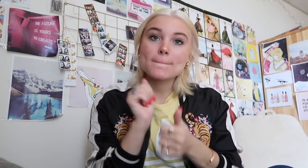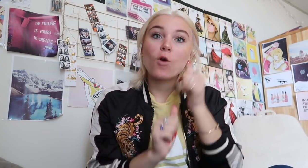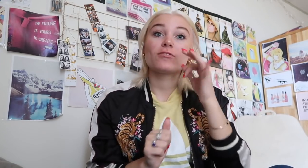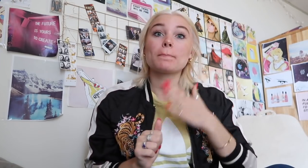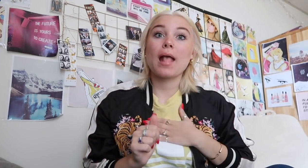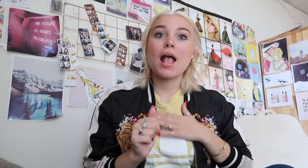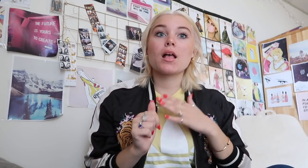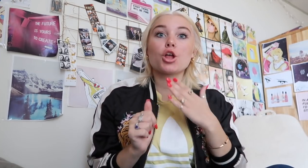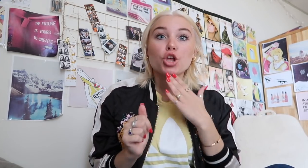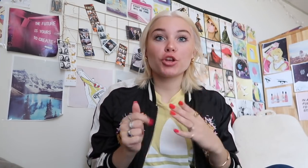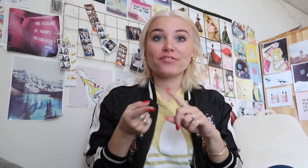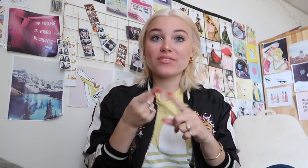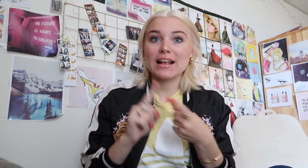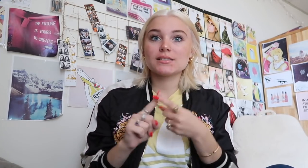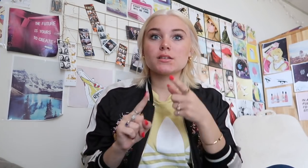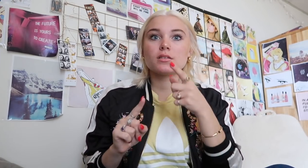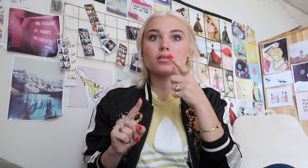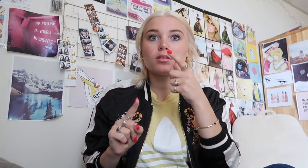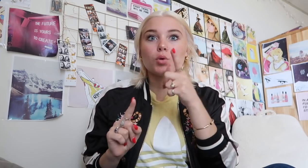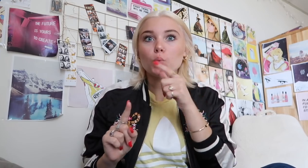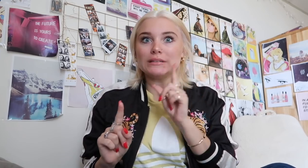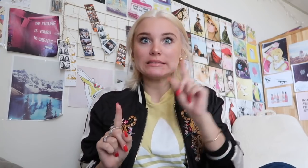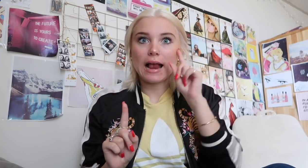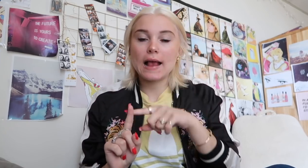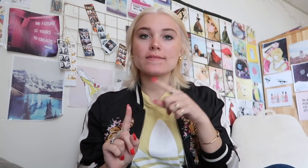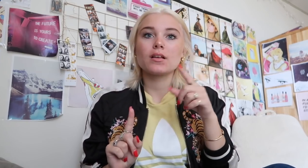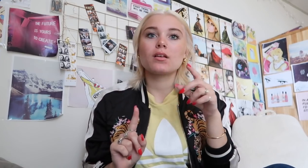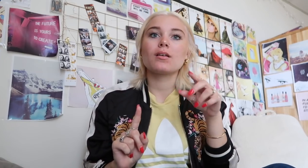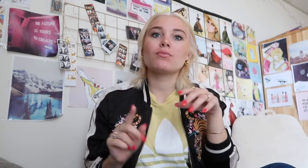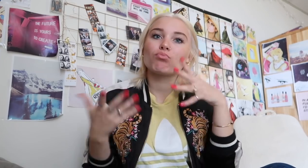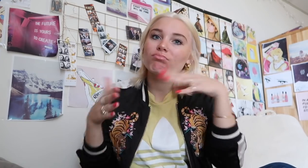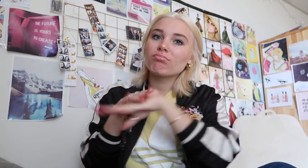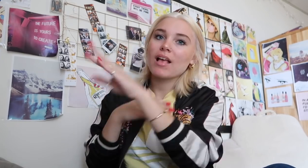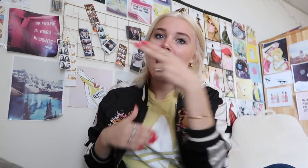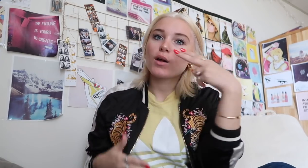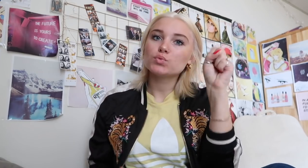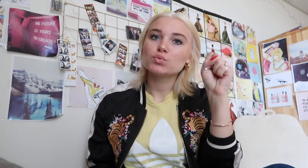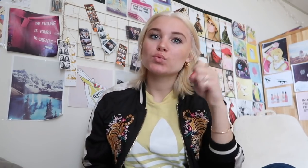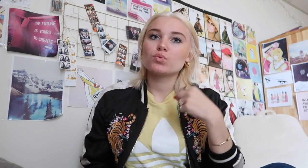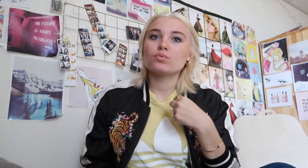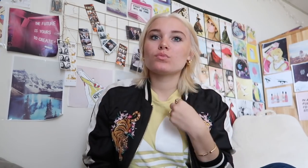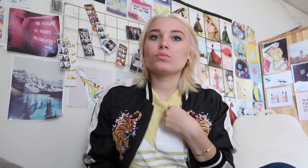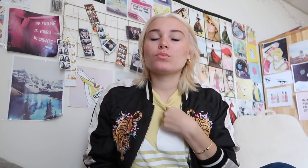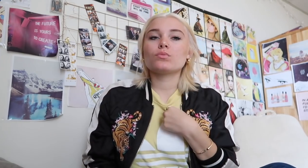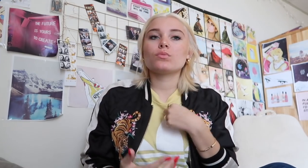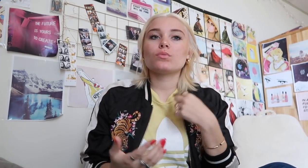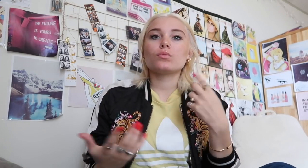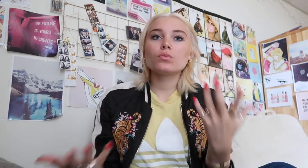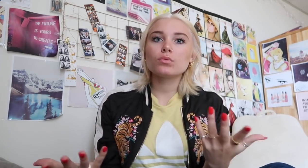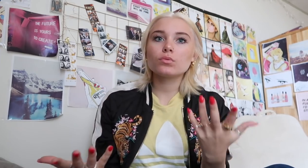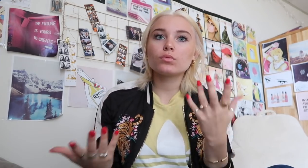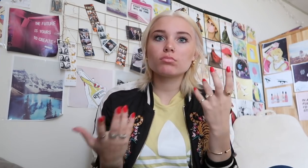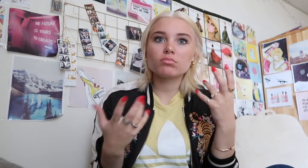I realized that all my deaf friends are going to high school and I won't get to see them for another year